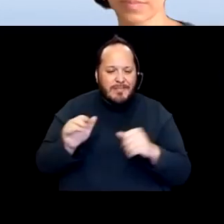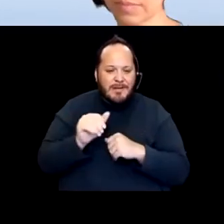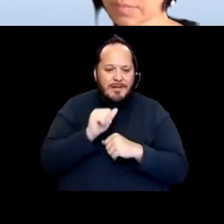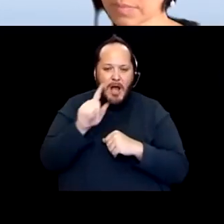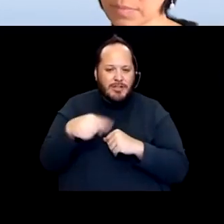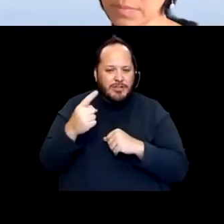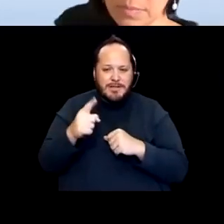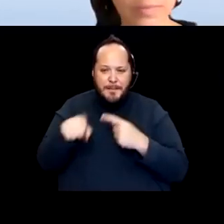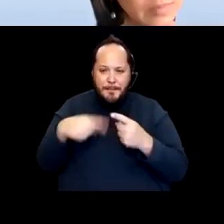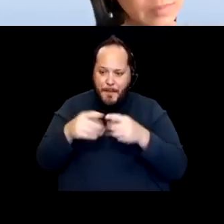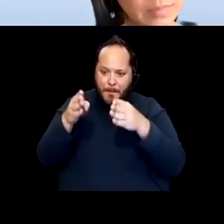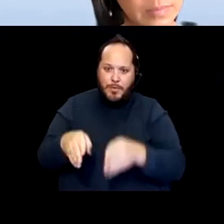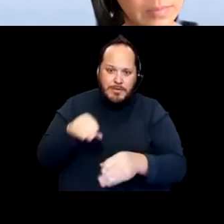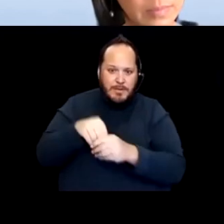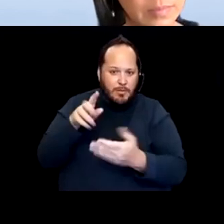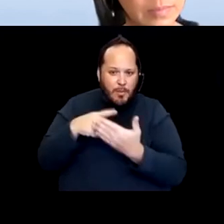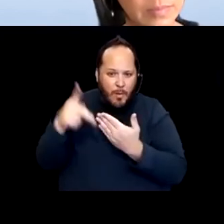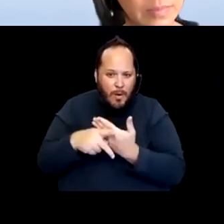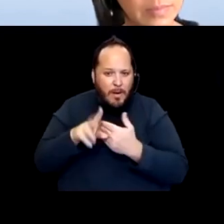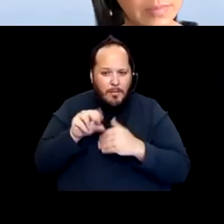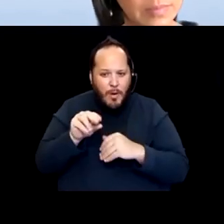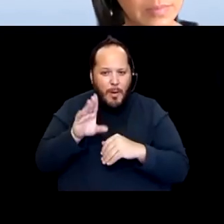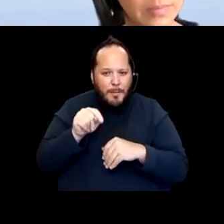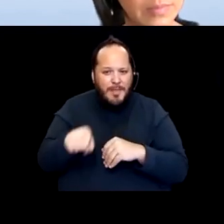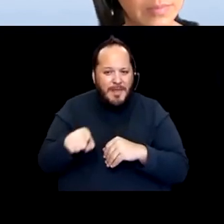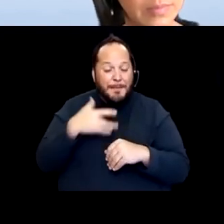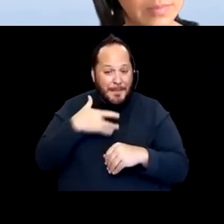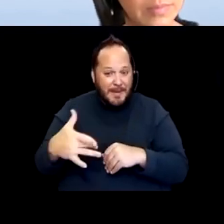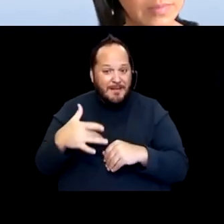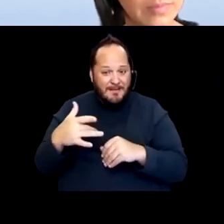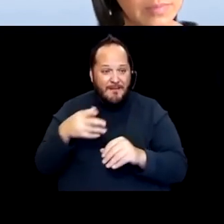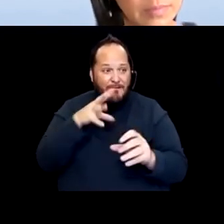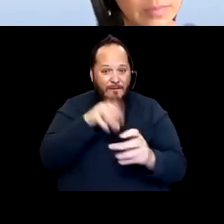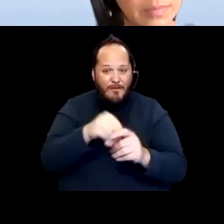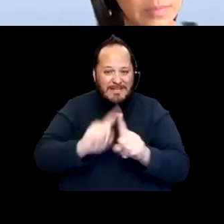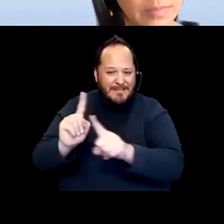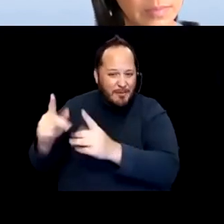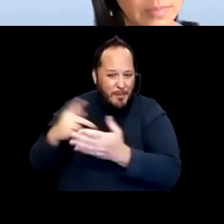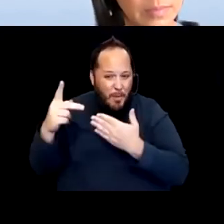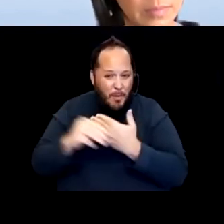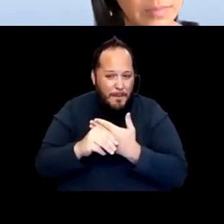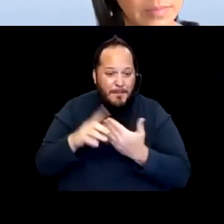but they are multifaceted. And often in multiple programs. Like about 20% of people who are original center.